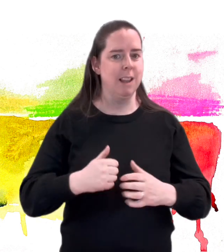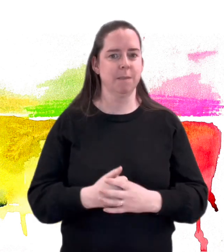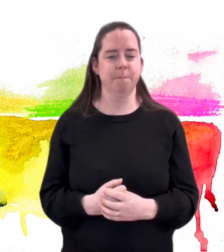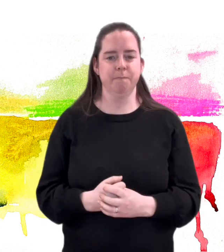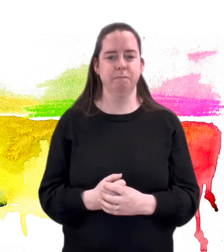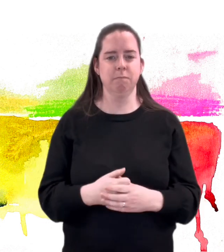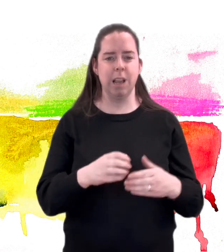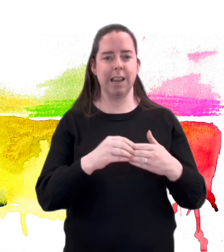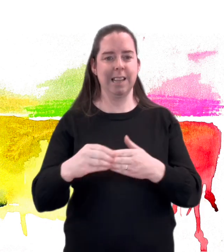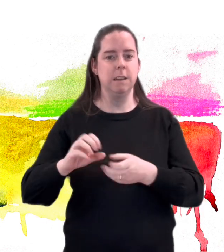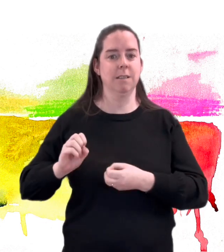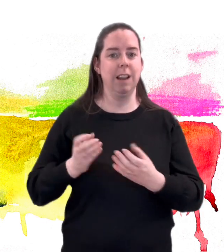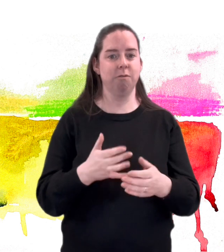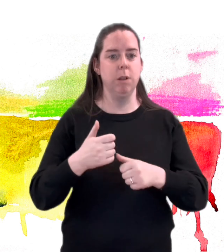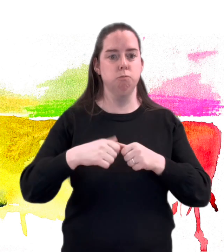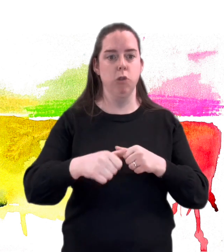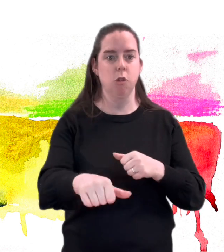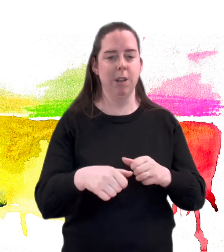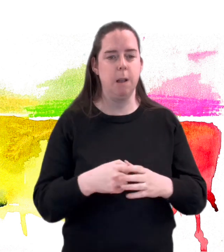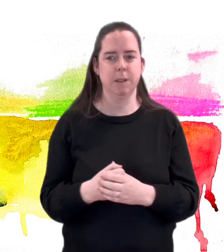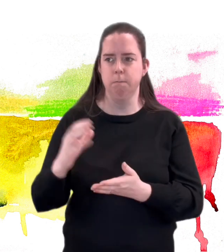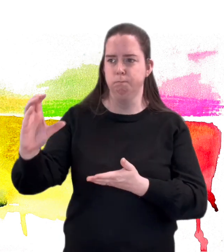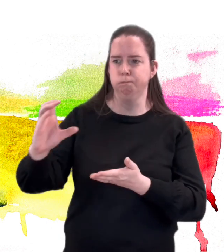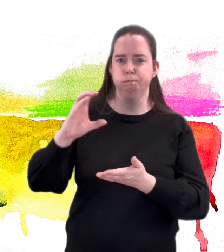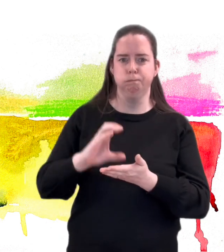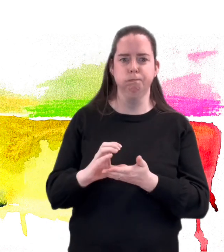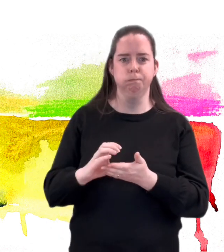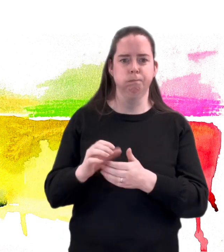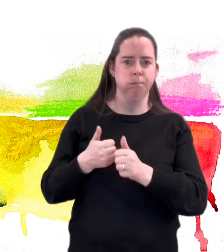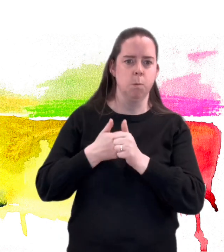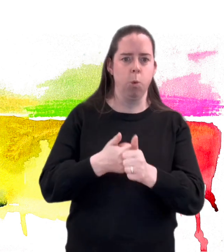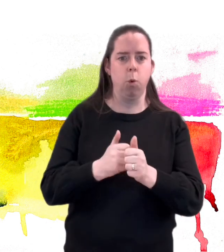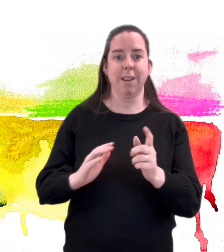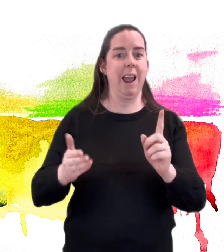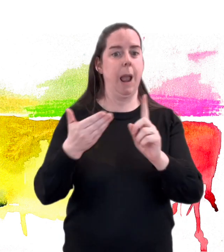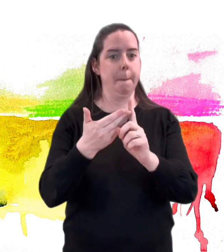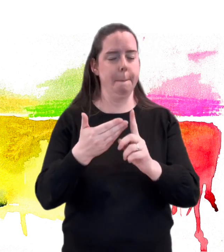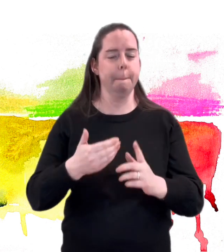and lead delivery of funded programmes in support of those goals.